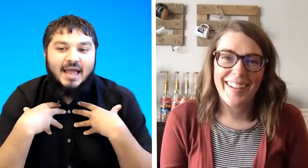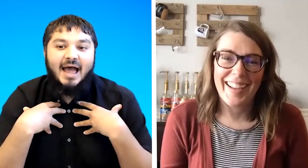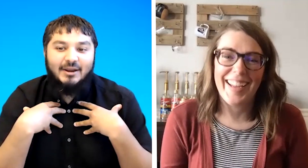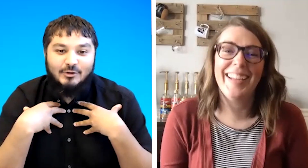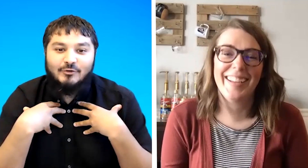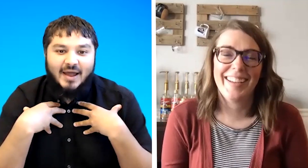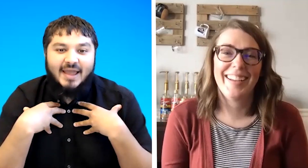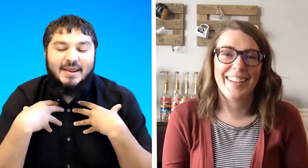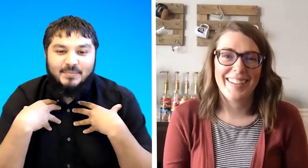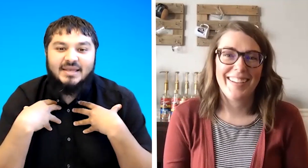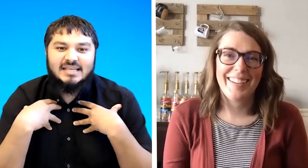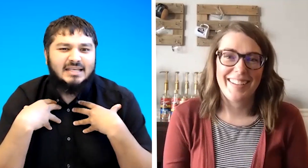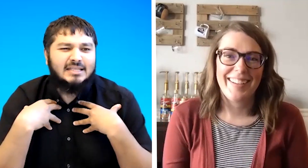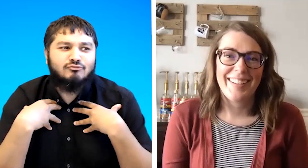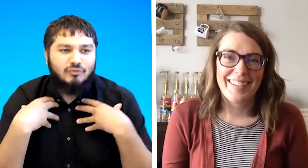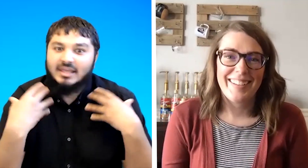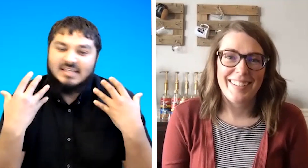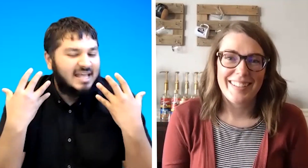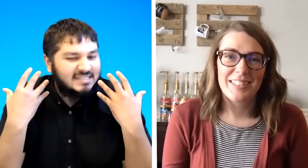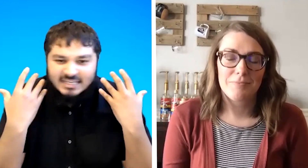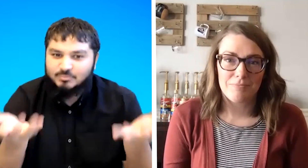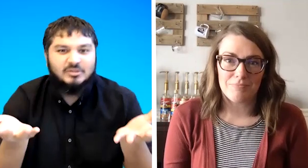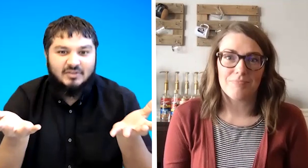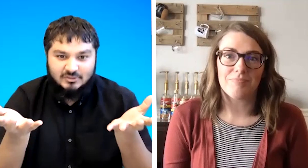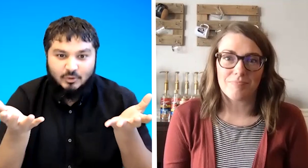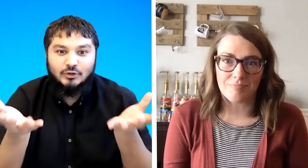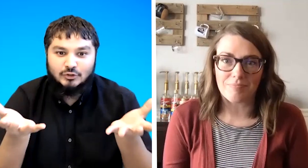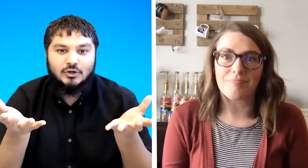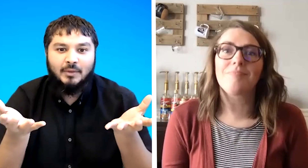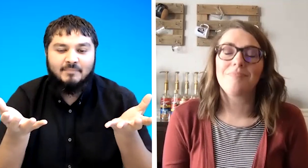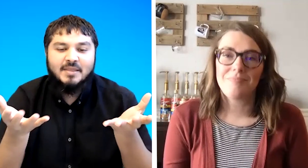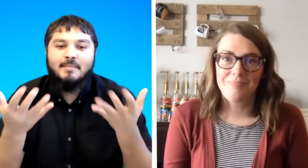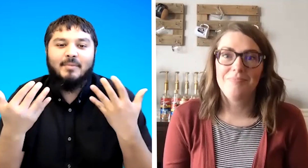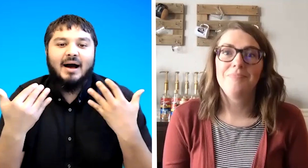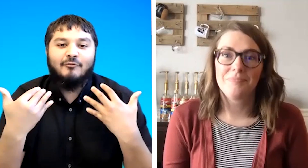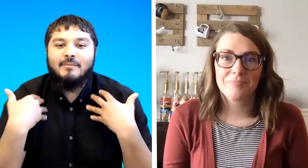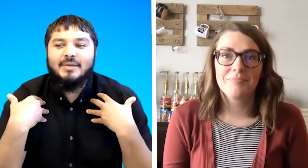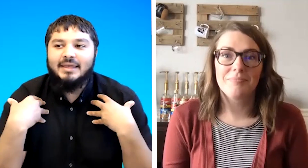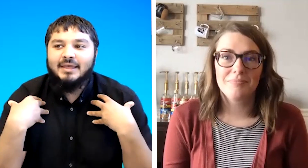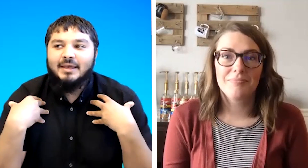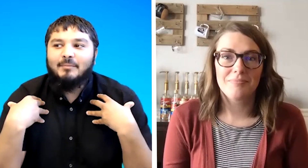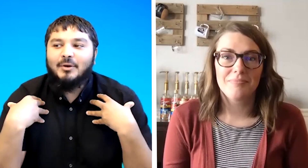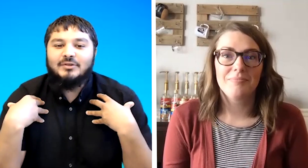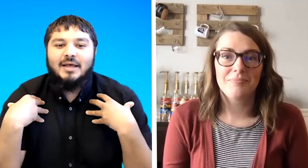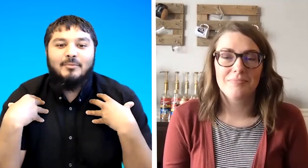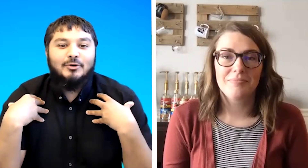and you're right in bsn it is as expressive as what you're showing but for me because i'm not